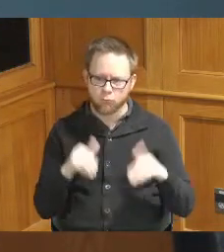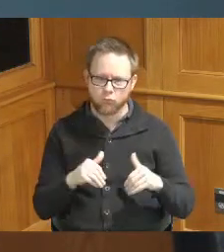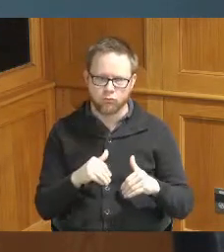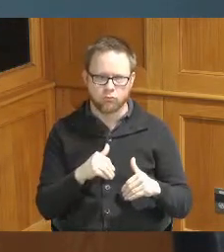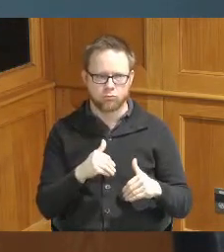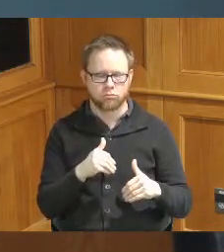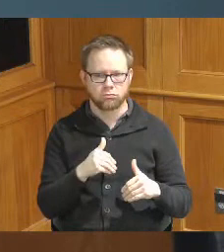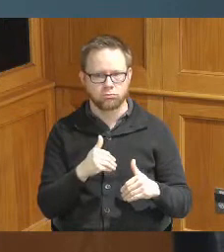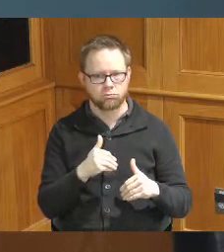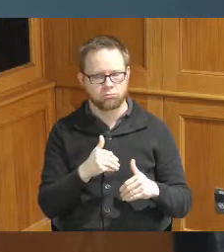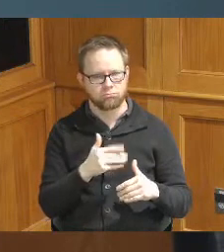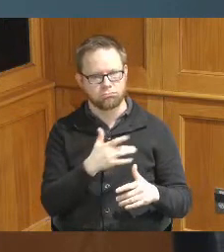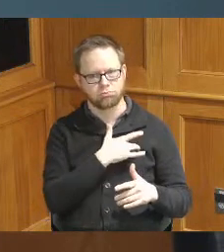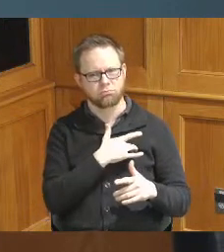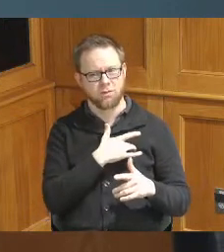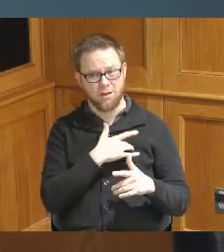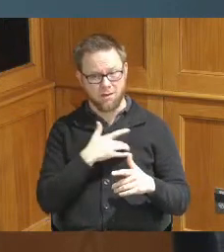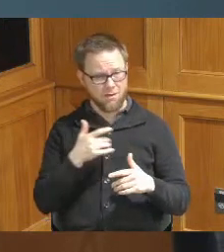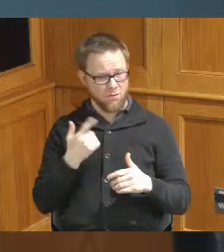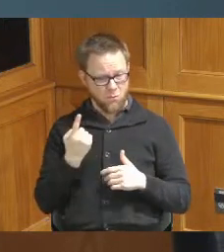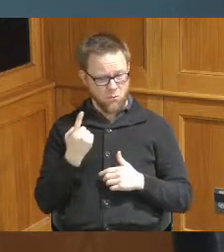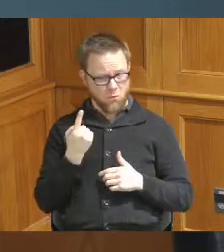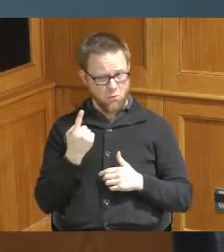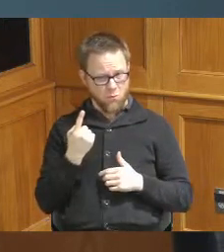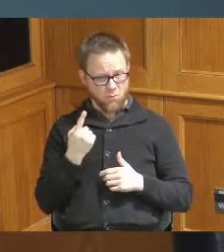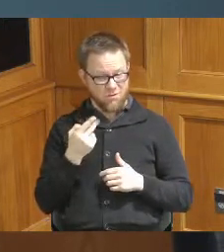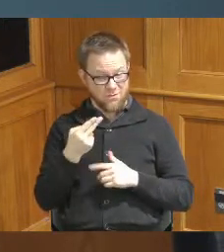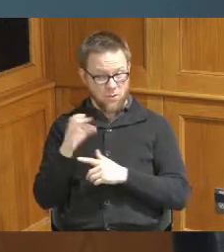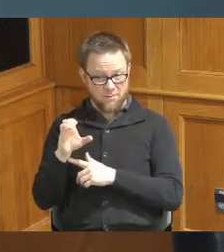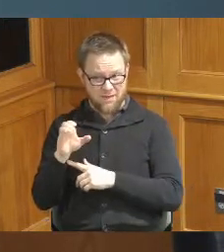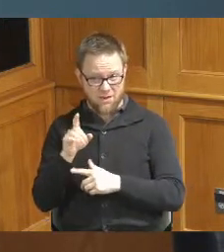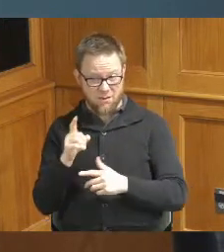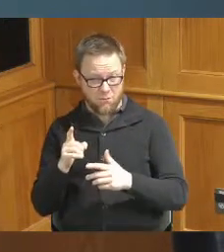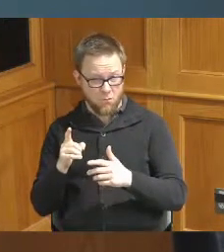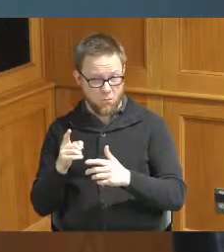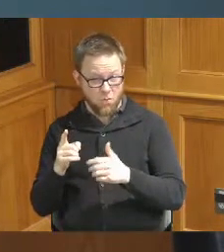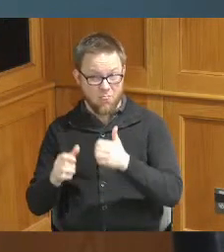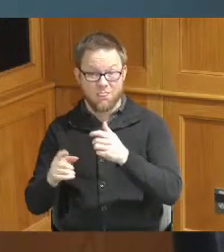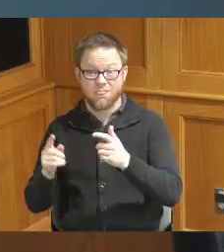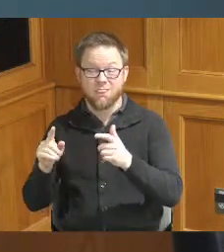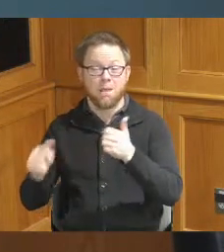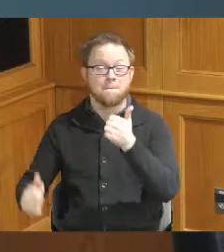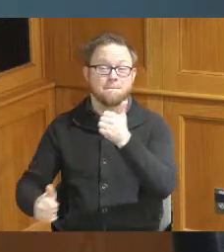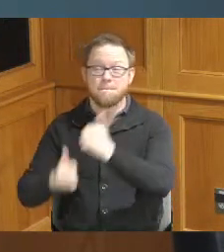think we're one of the counties that have the most if not the most we have the most see we're number